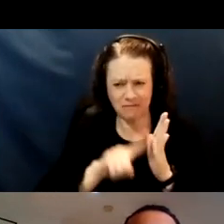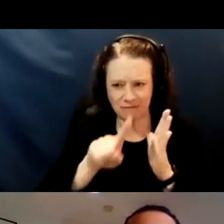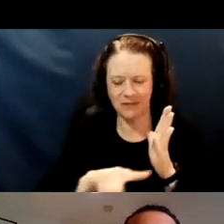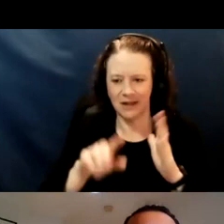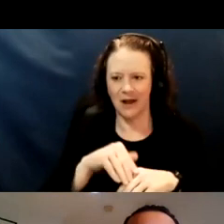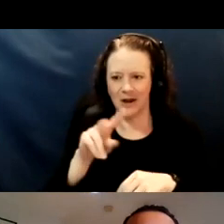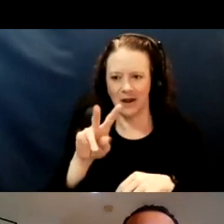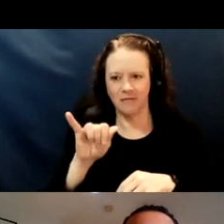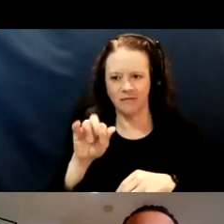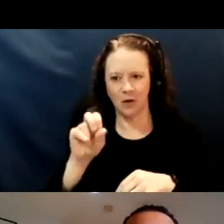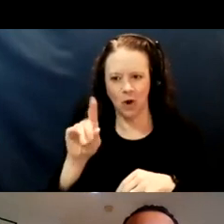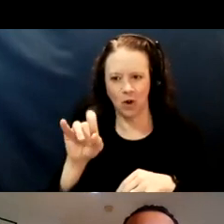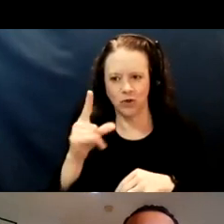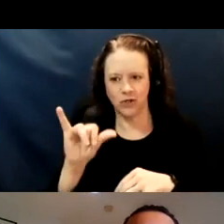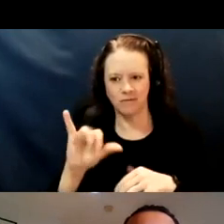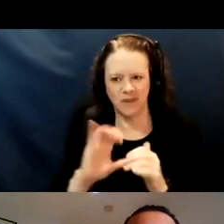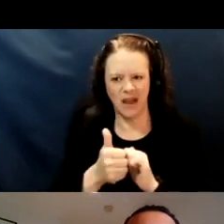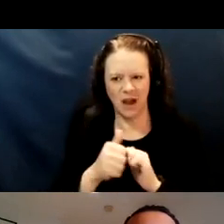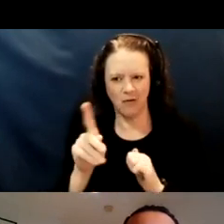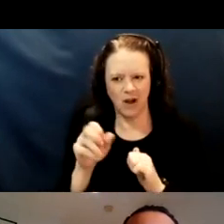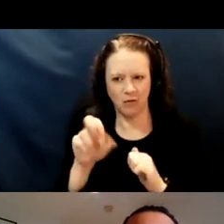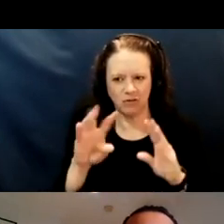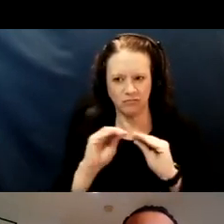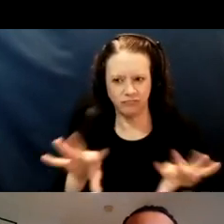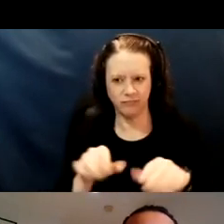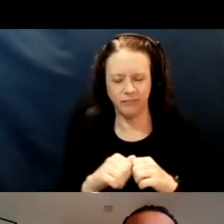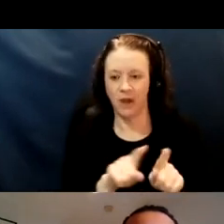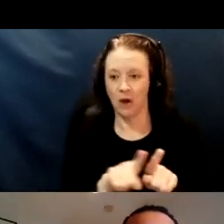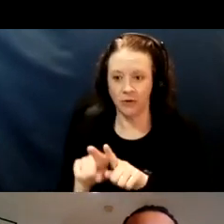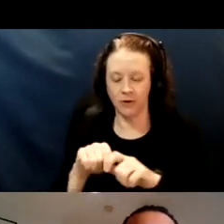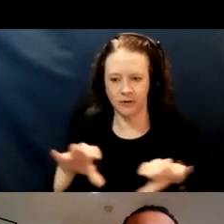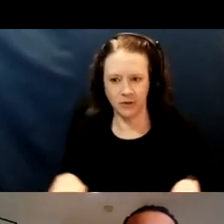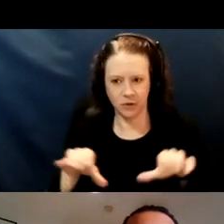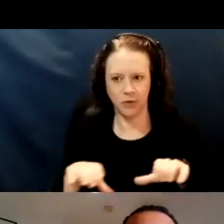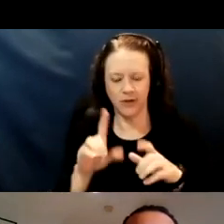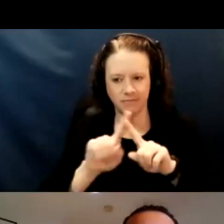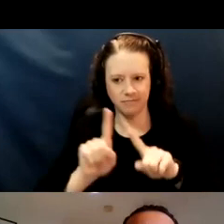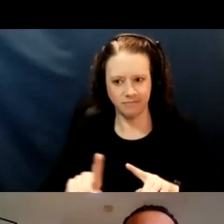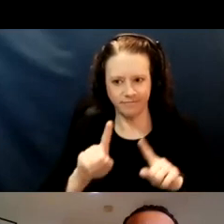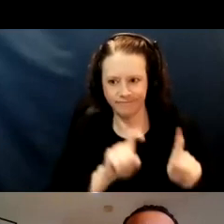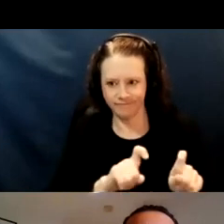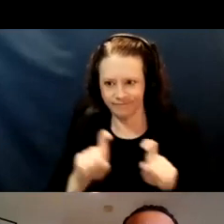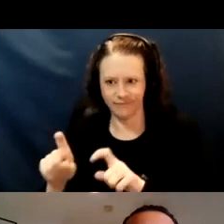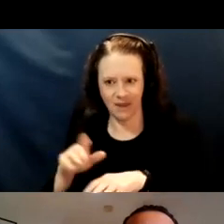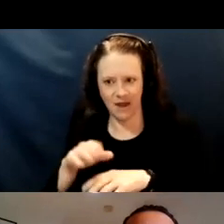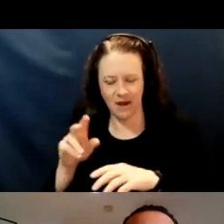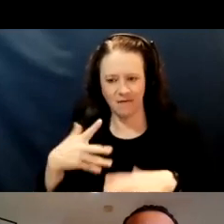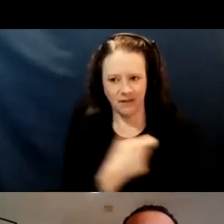with the Alameda County public health on vaccines since they were introduced to the public in December, 2020.